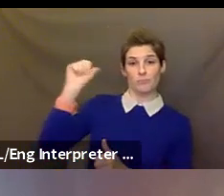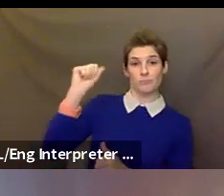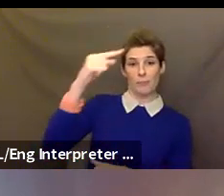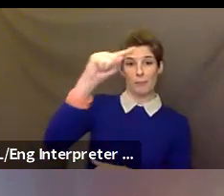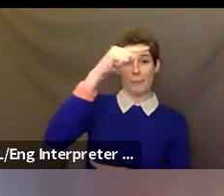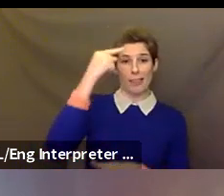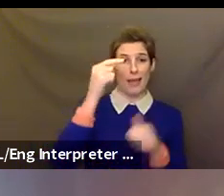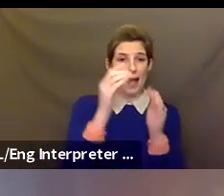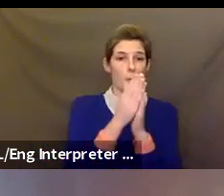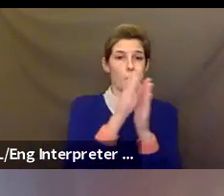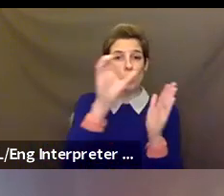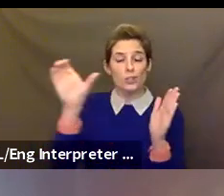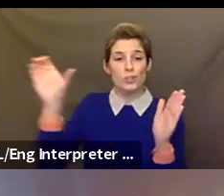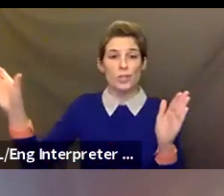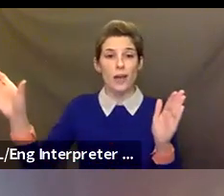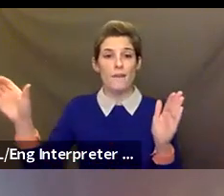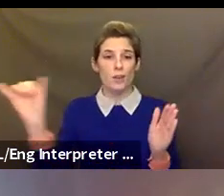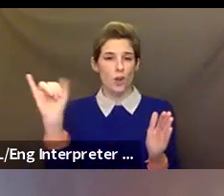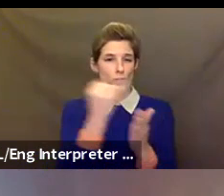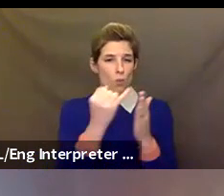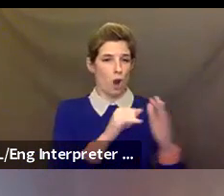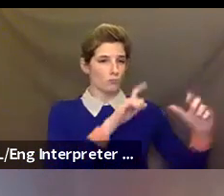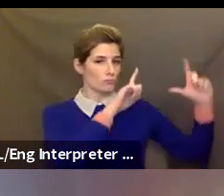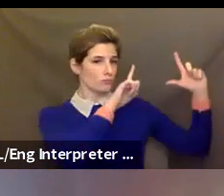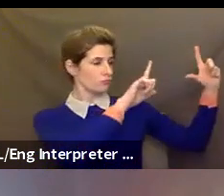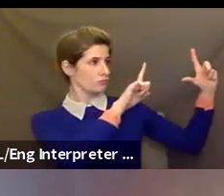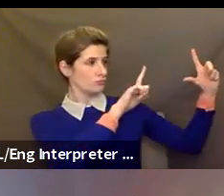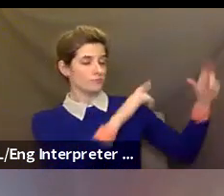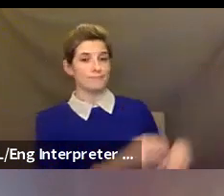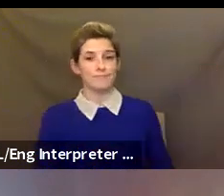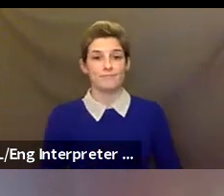that is a black and white line drawing. So to tell you a little